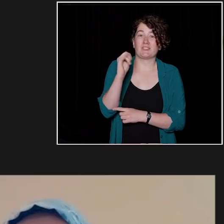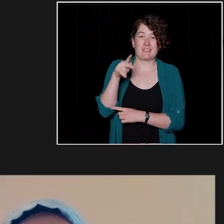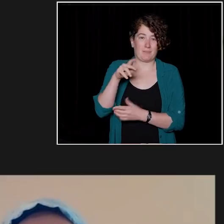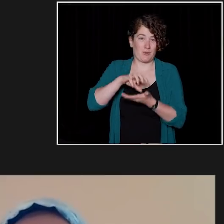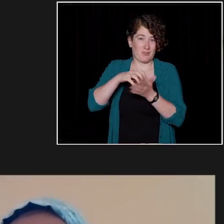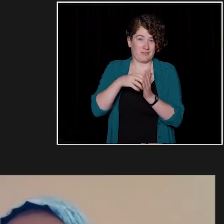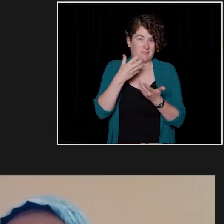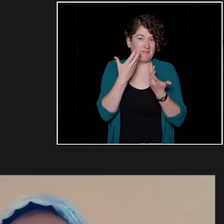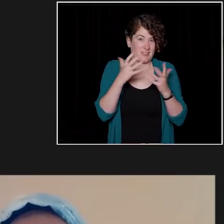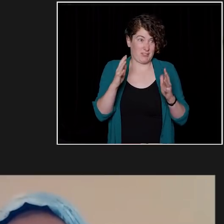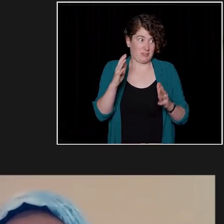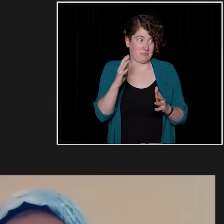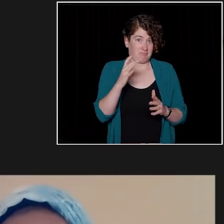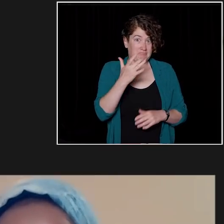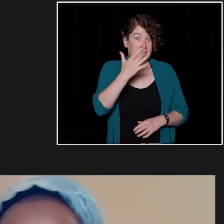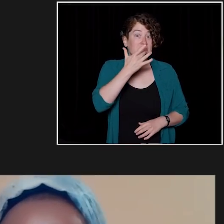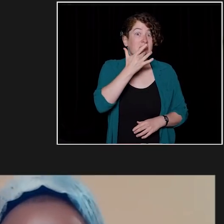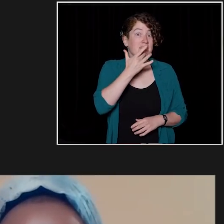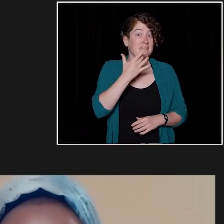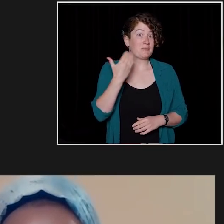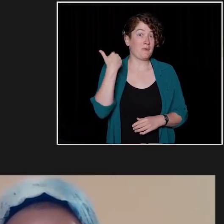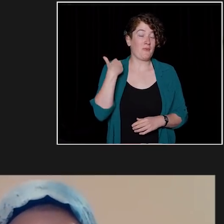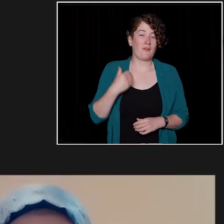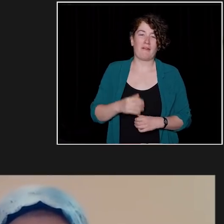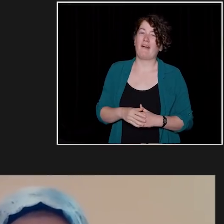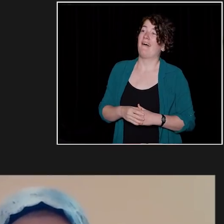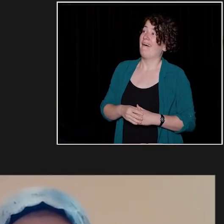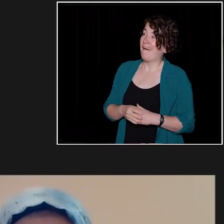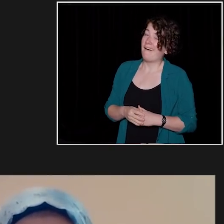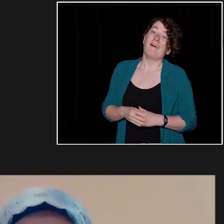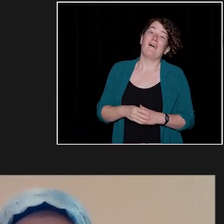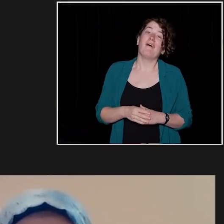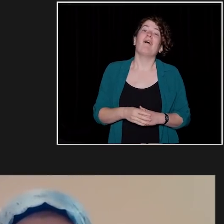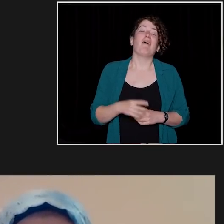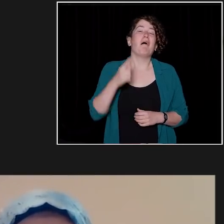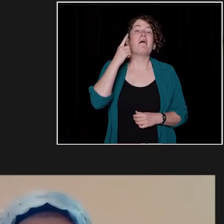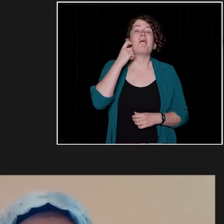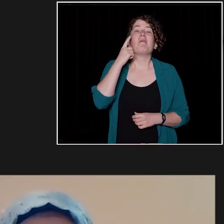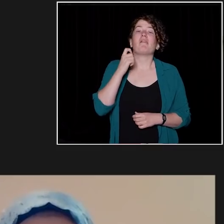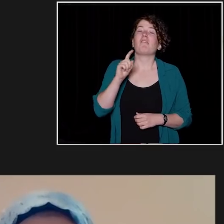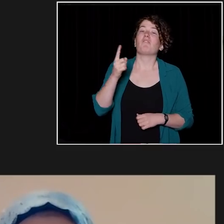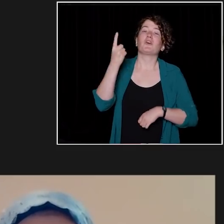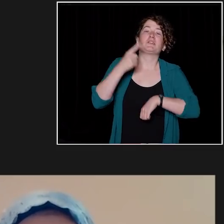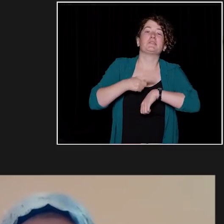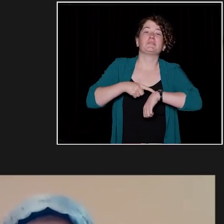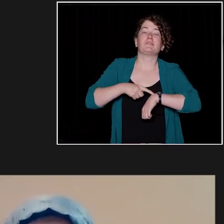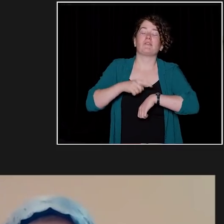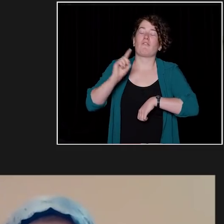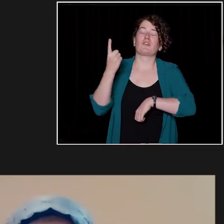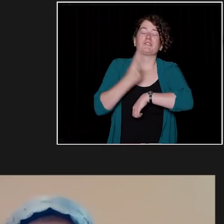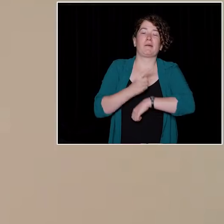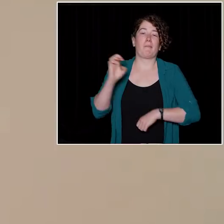The famous Blue Chip cookies. I expect on my first day on campus, someone will bring me some.